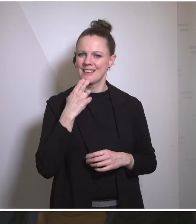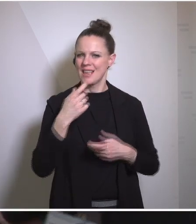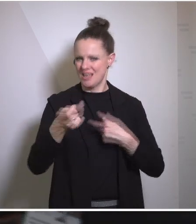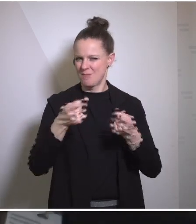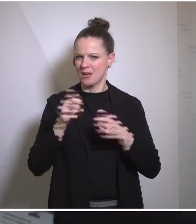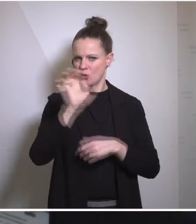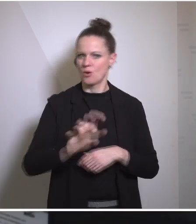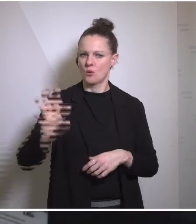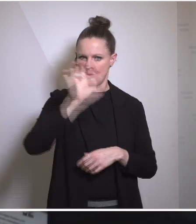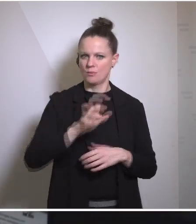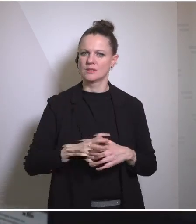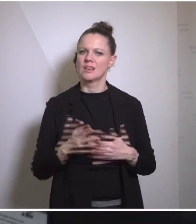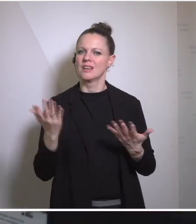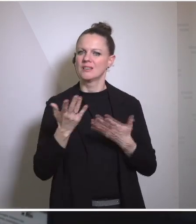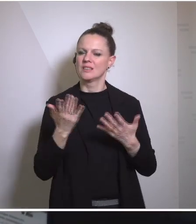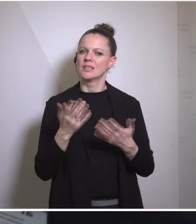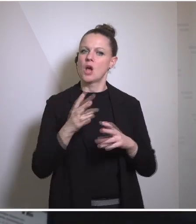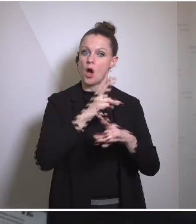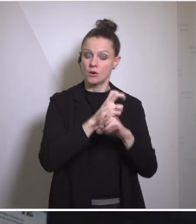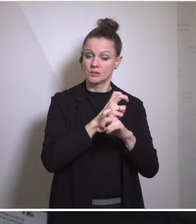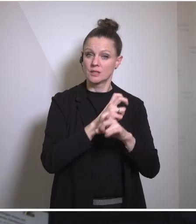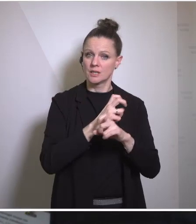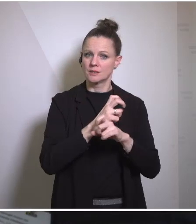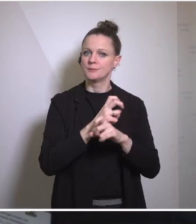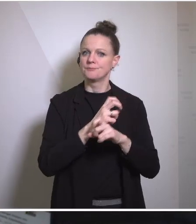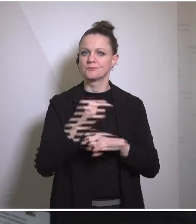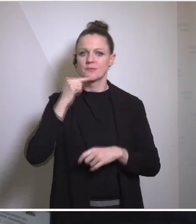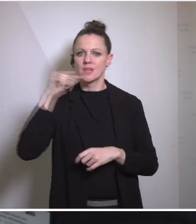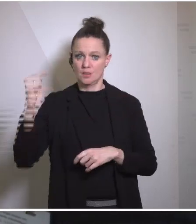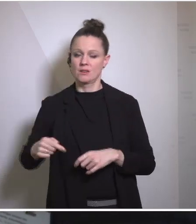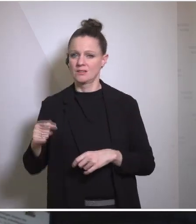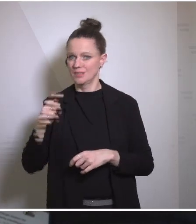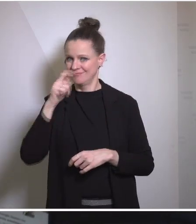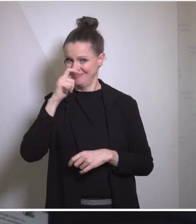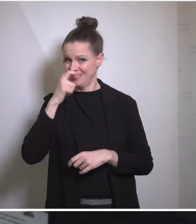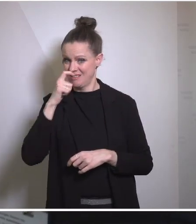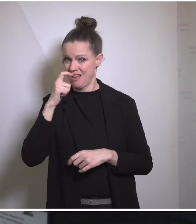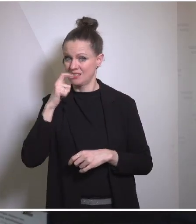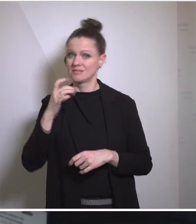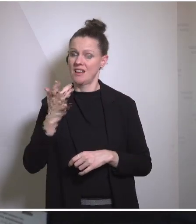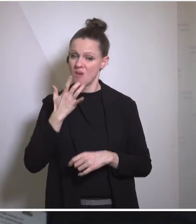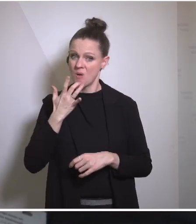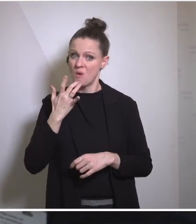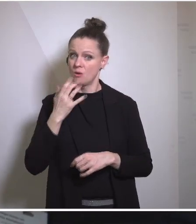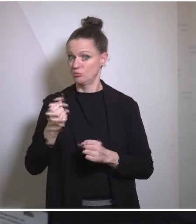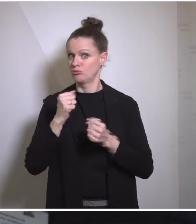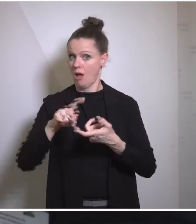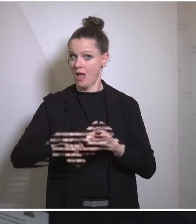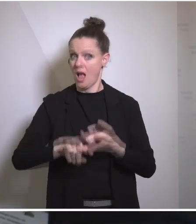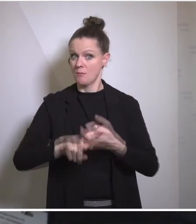still strong dependency of Austria on Russian fossil fuels, gas, and so on? Is there a way